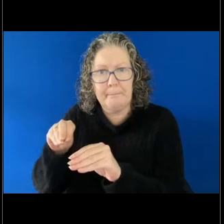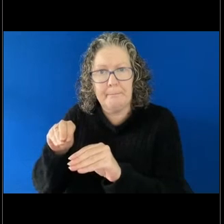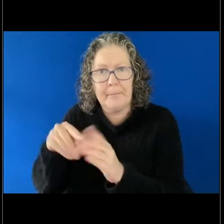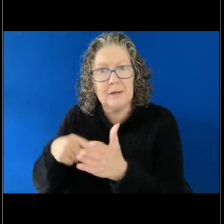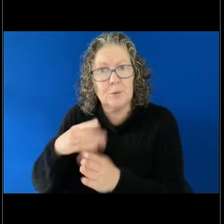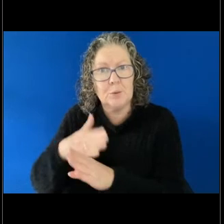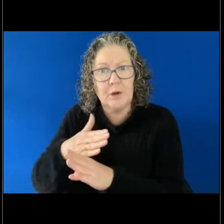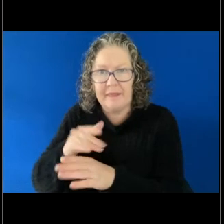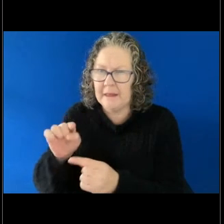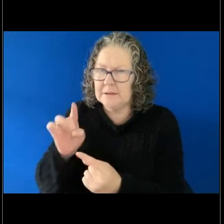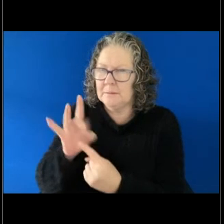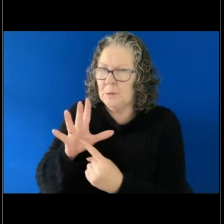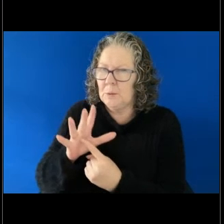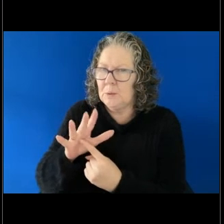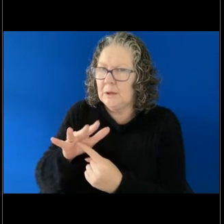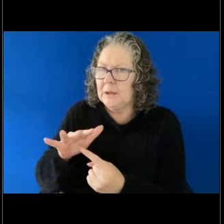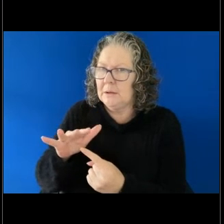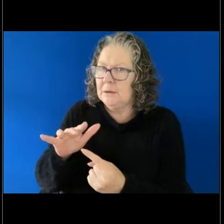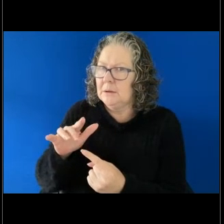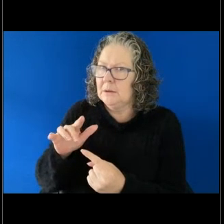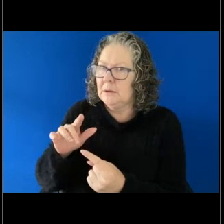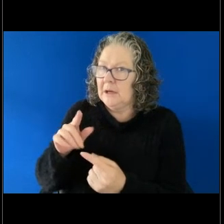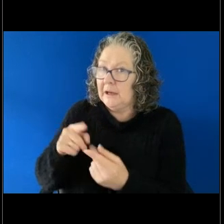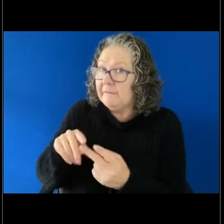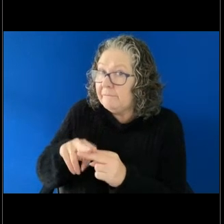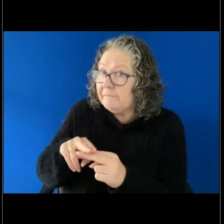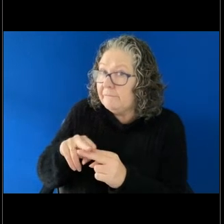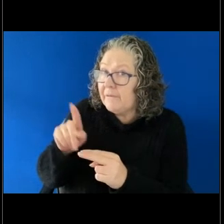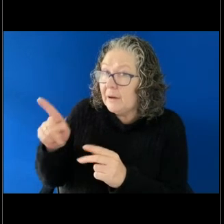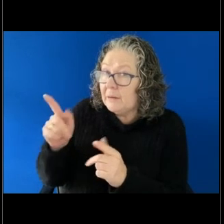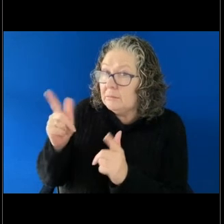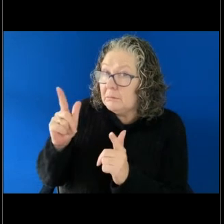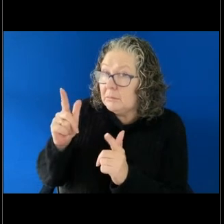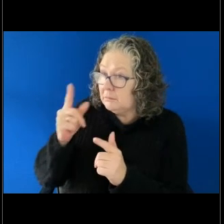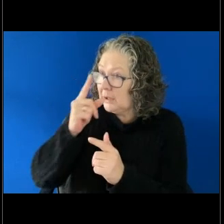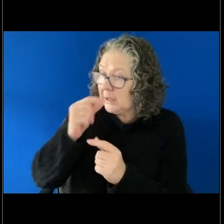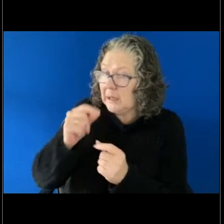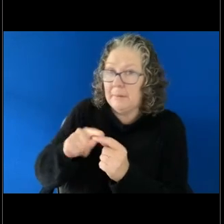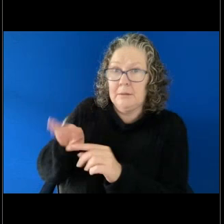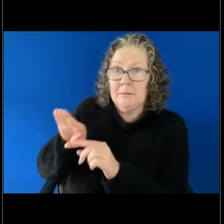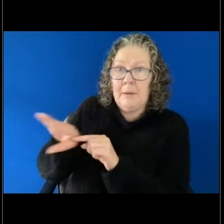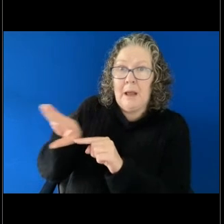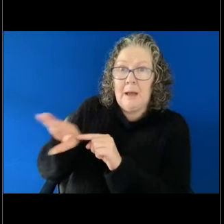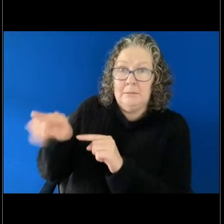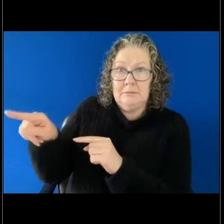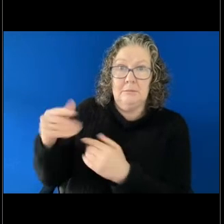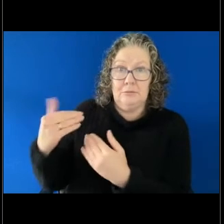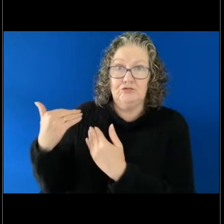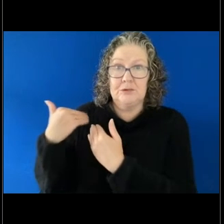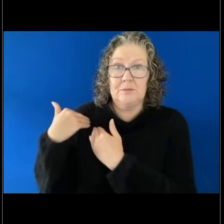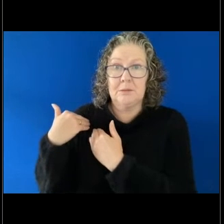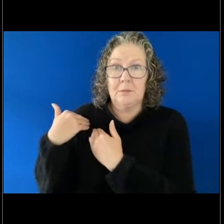for determining whether the employer could also be held responsible for what their employee has done